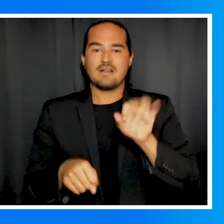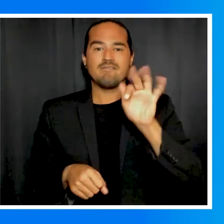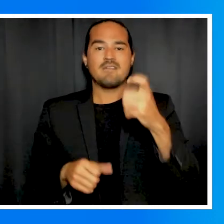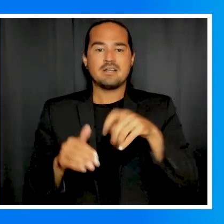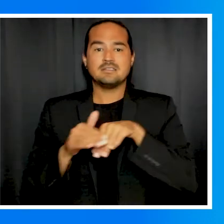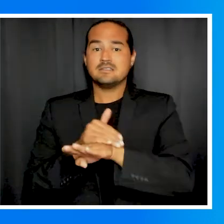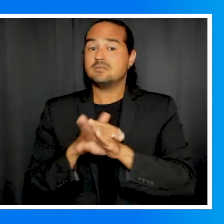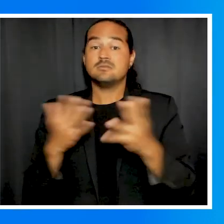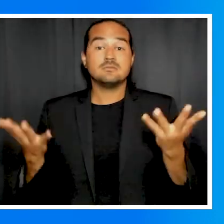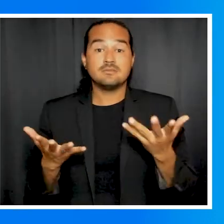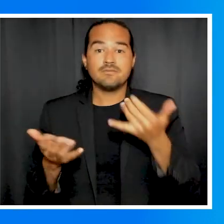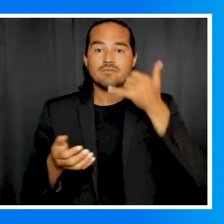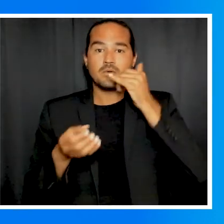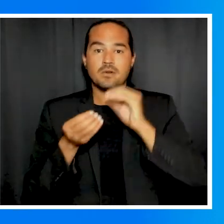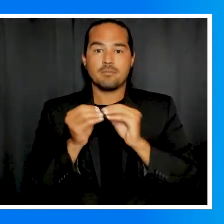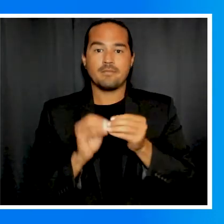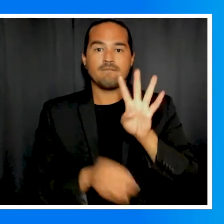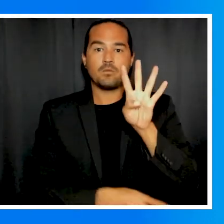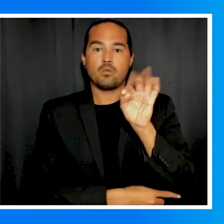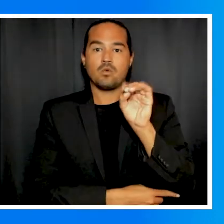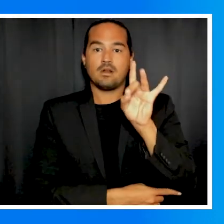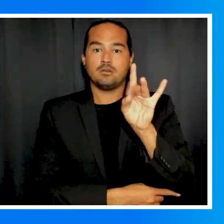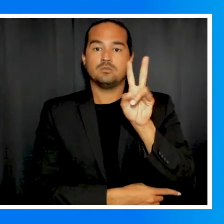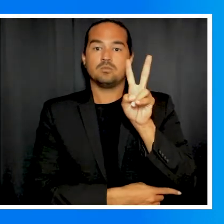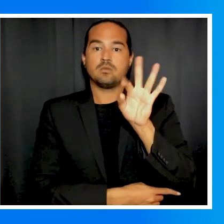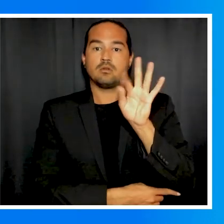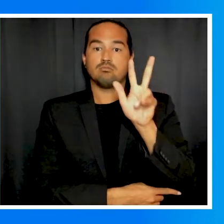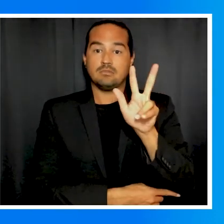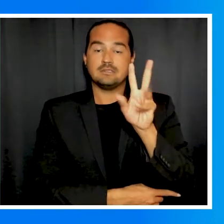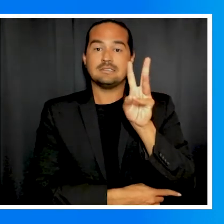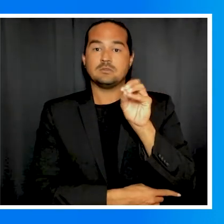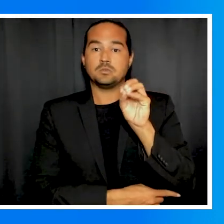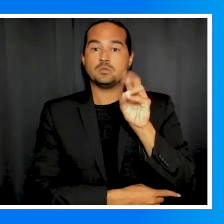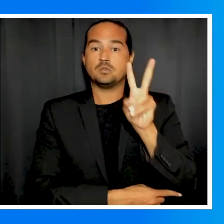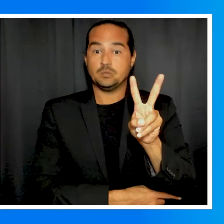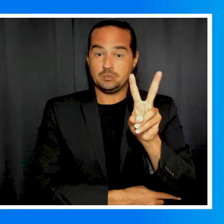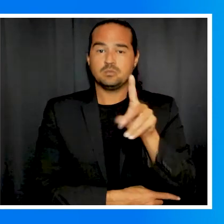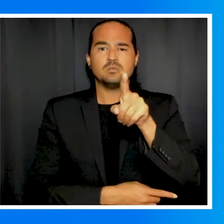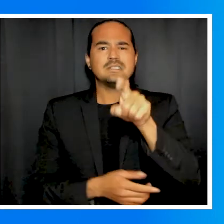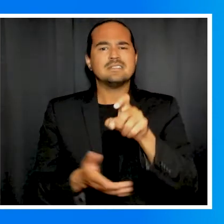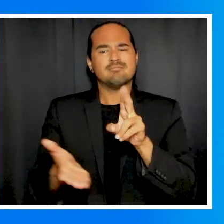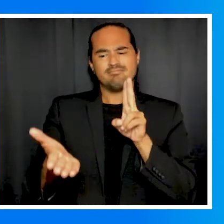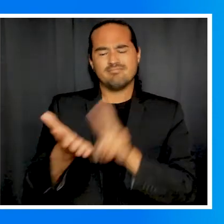You can return your ballot by fax to (408) 293-6002